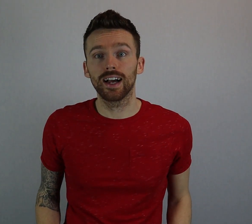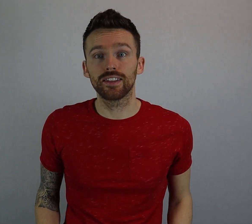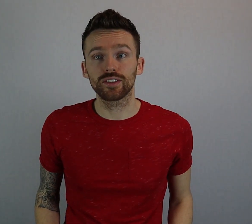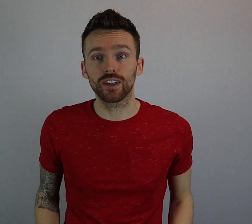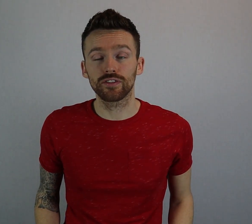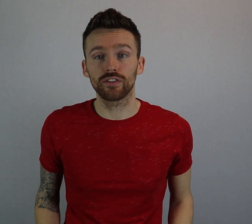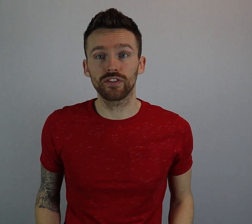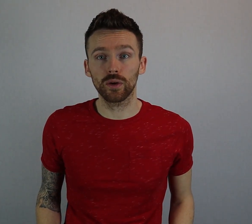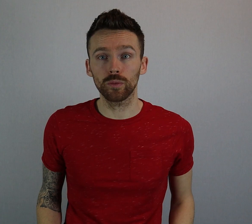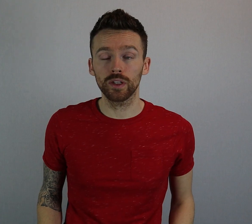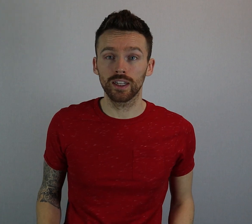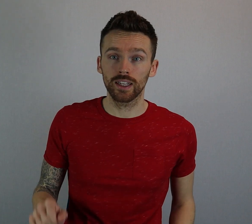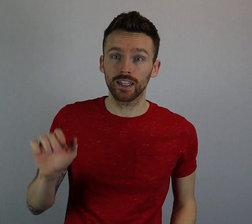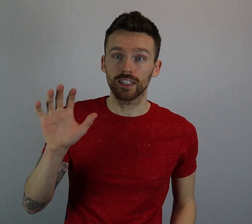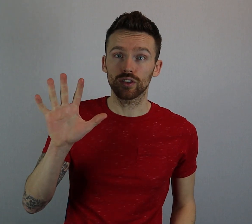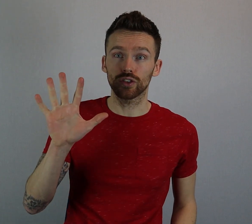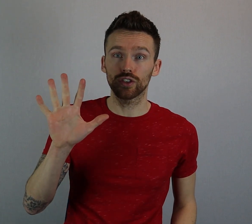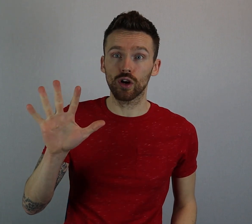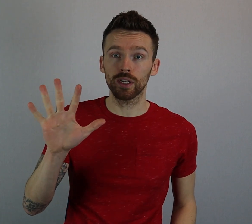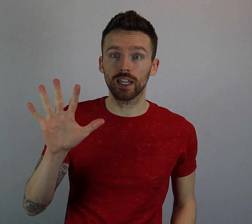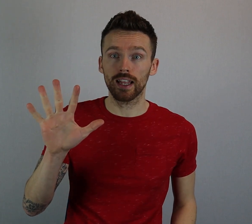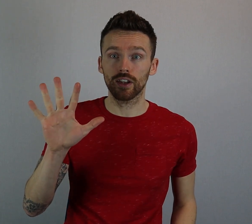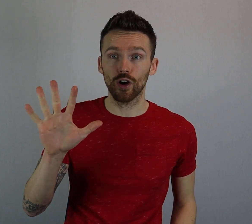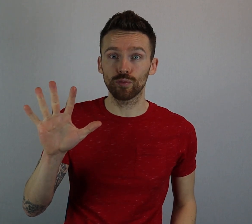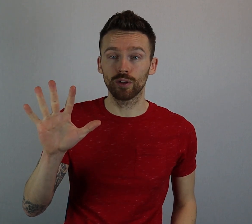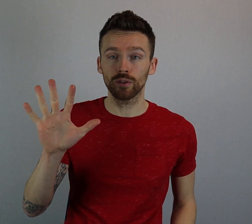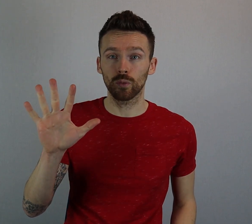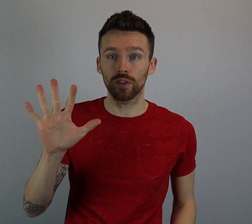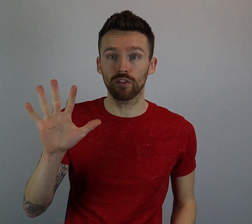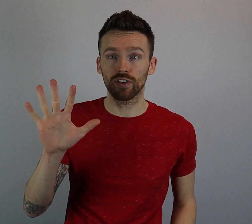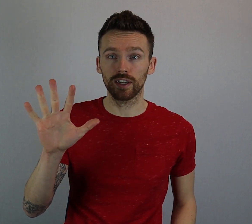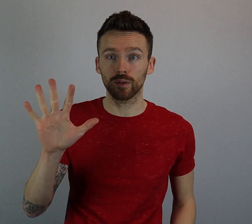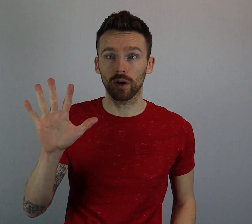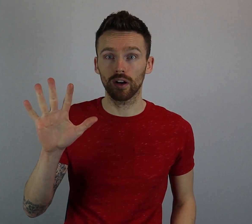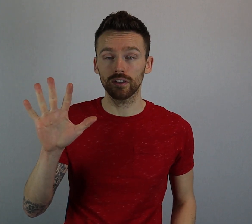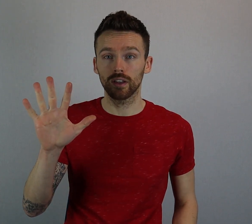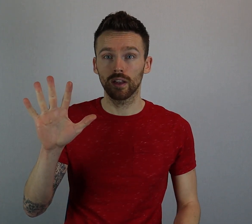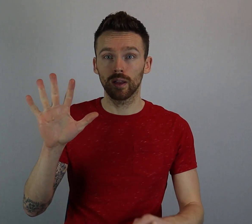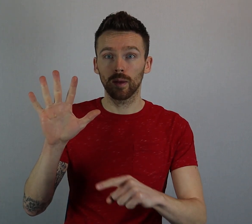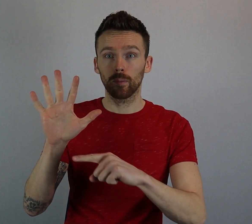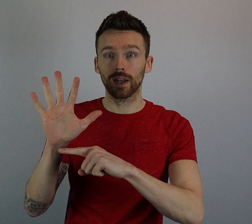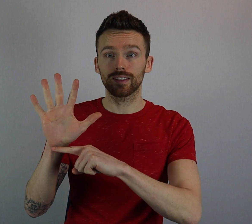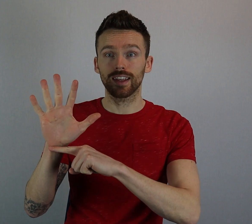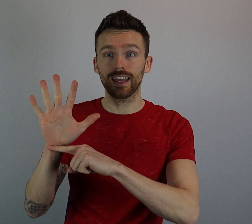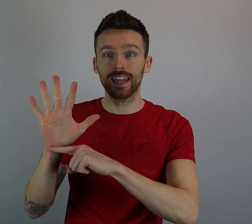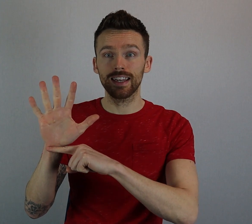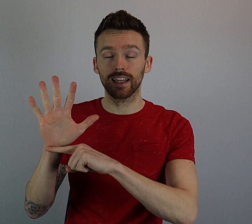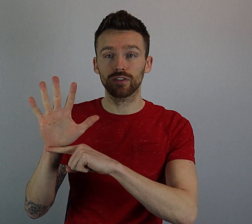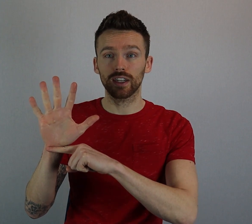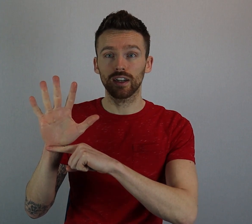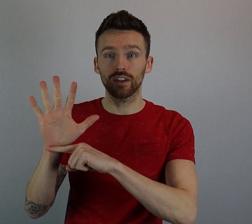And the sign for film is your dominant hand open, with your fingers apart. Place the index finger of